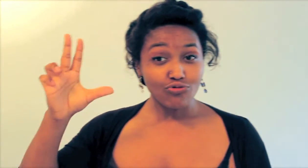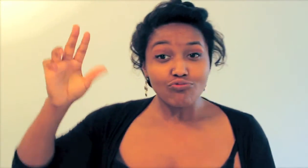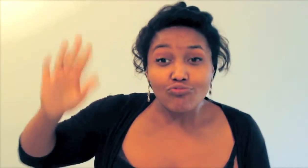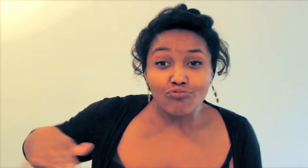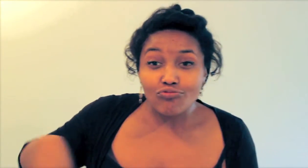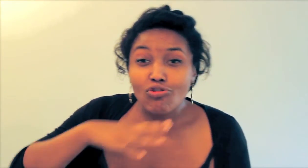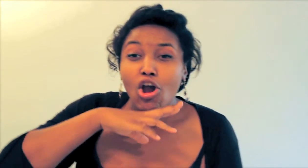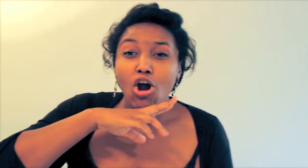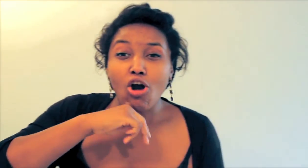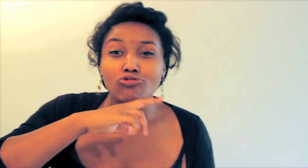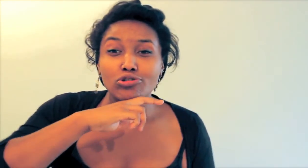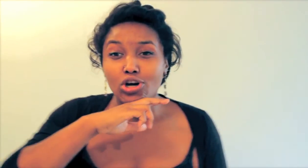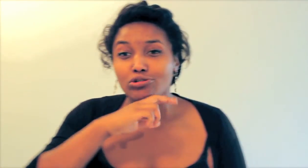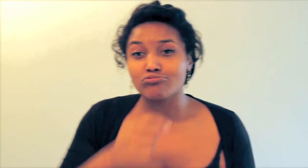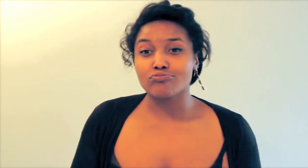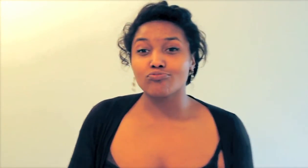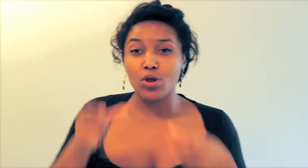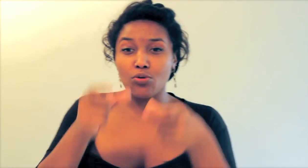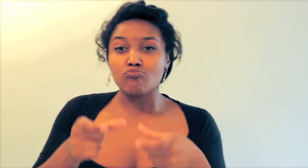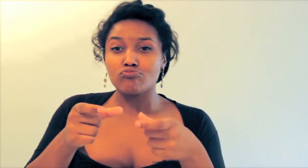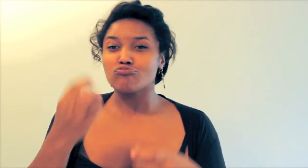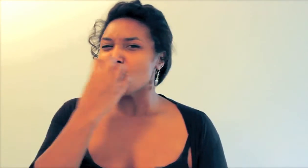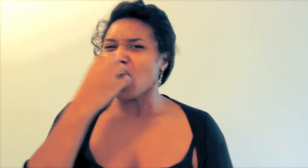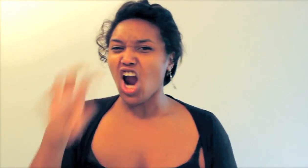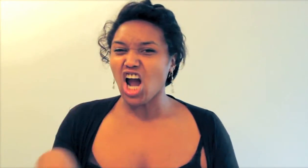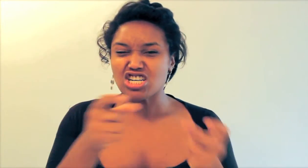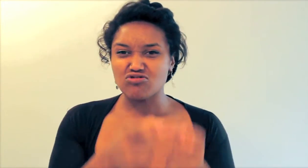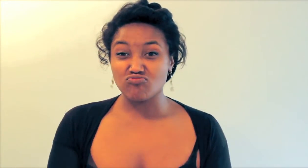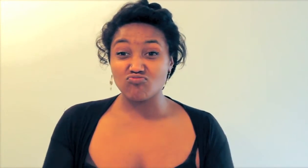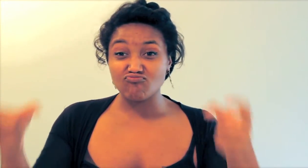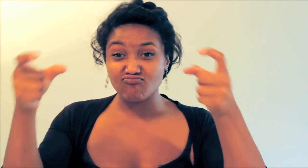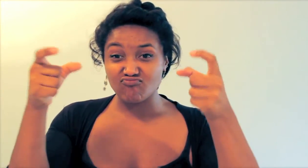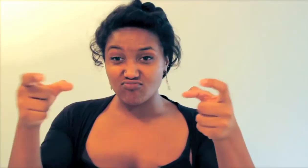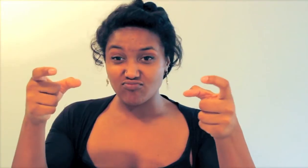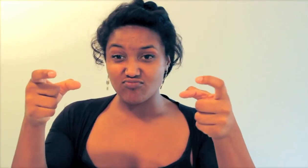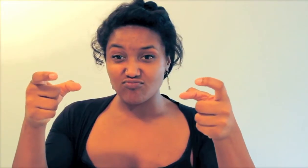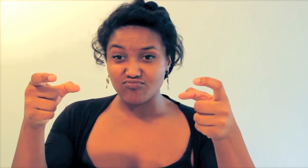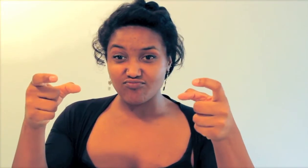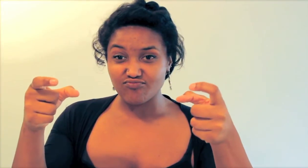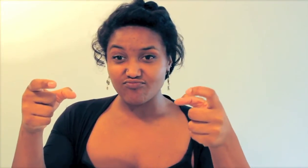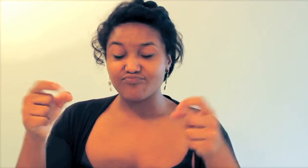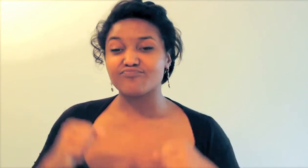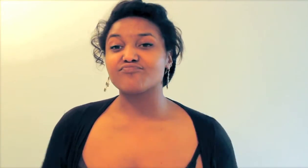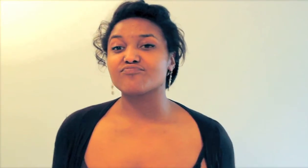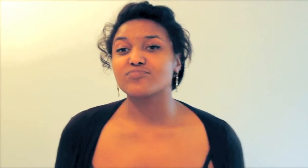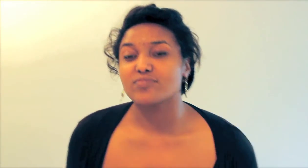...and 3rd little Pig then put on a hot cauldron.